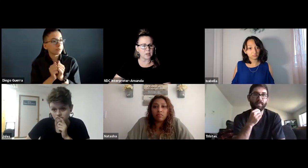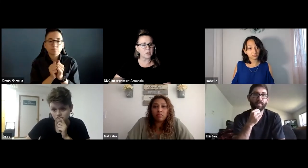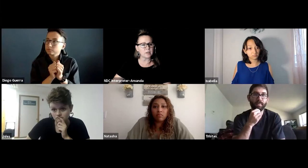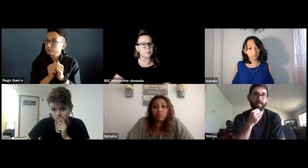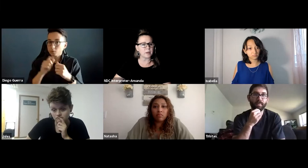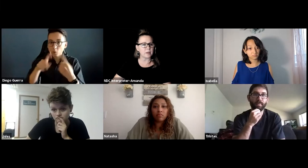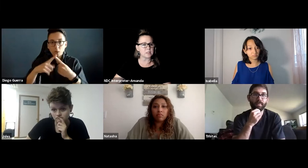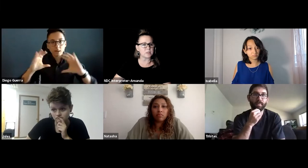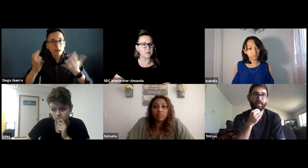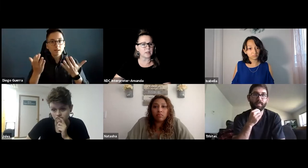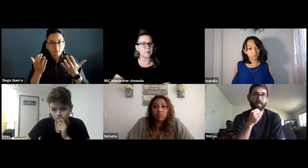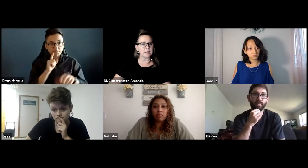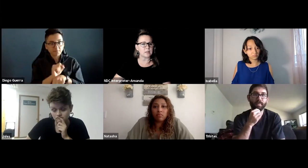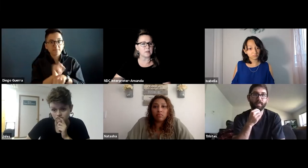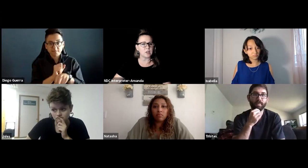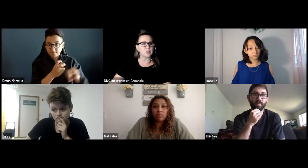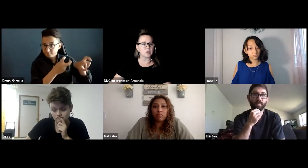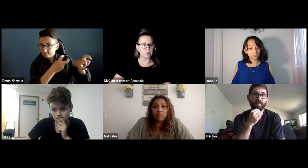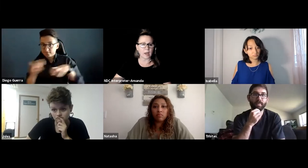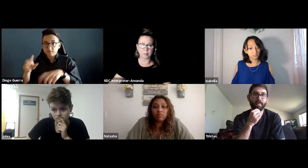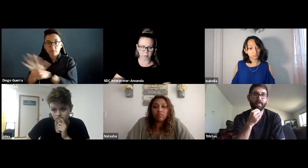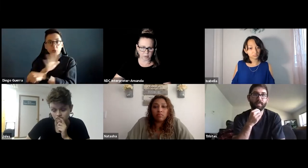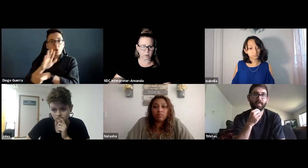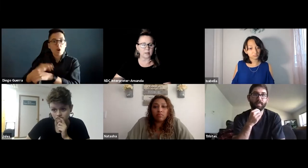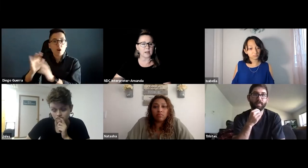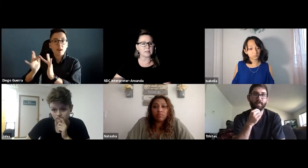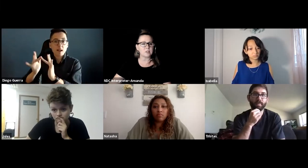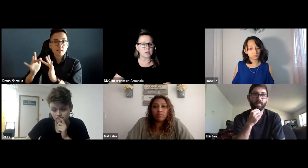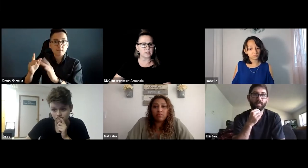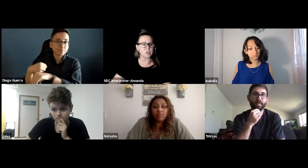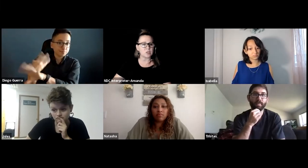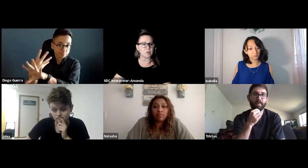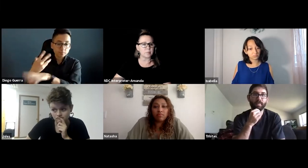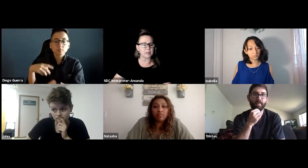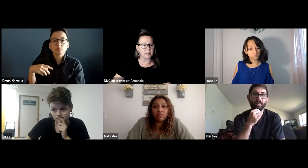your experience specifically related to that moment when classes transitioned to completely